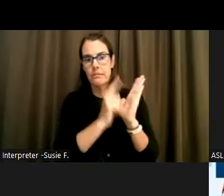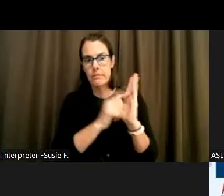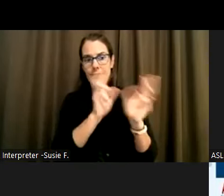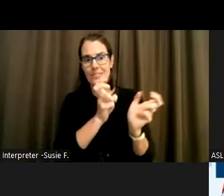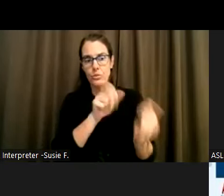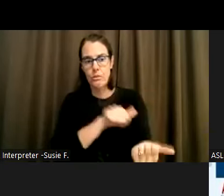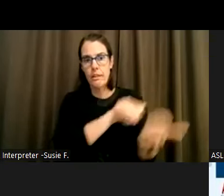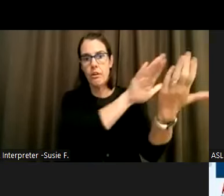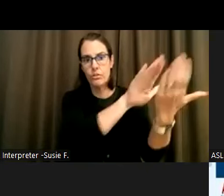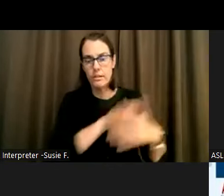It publicizes